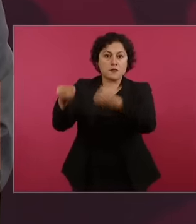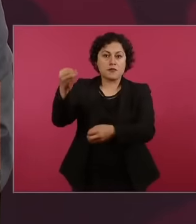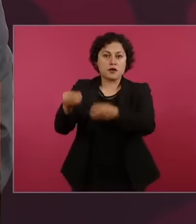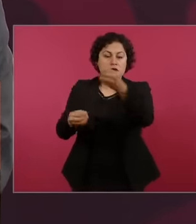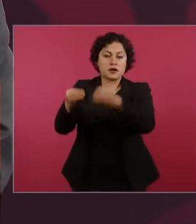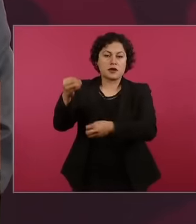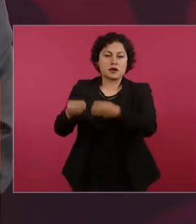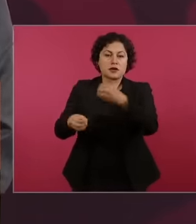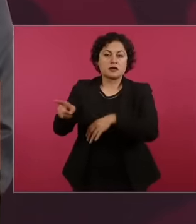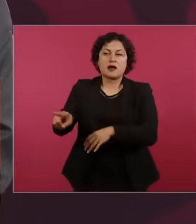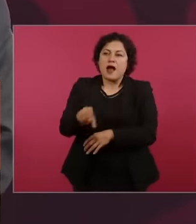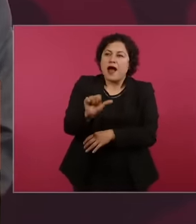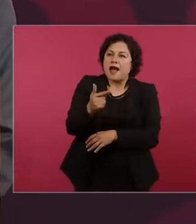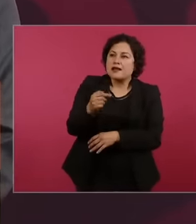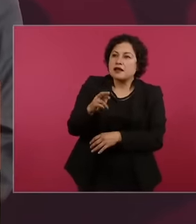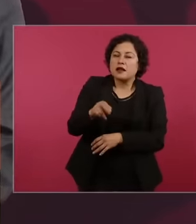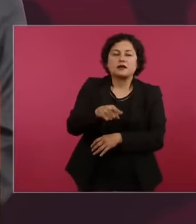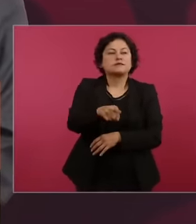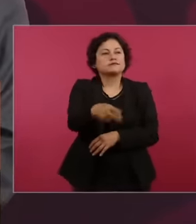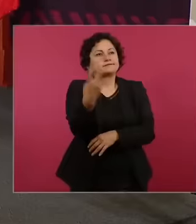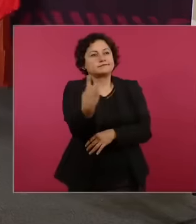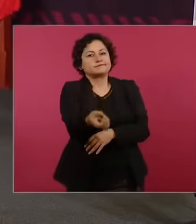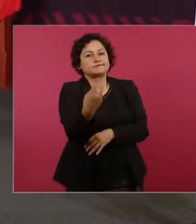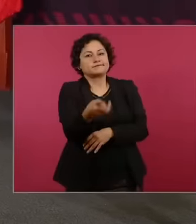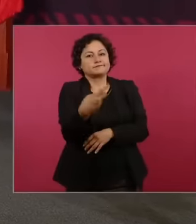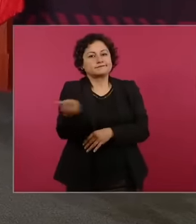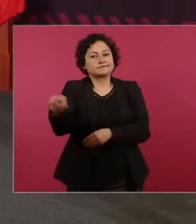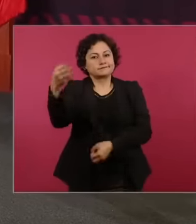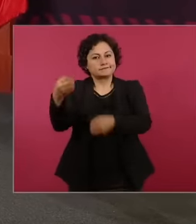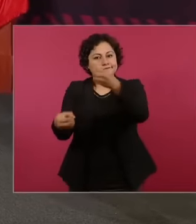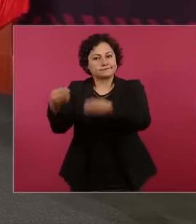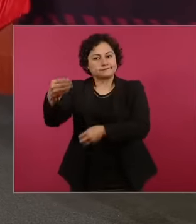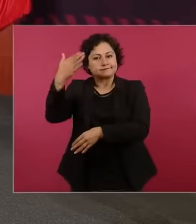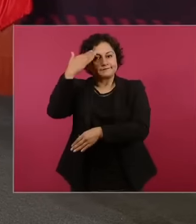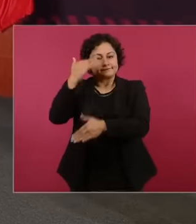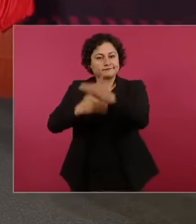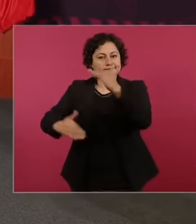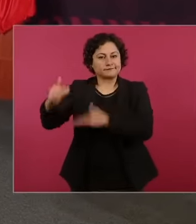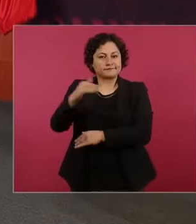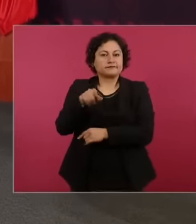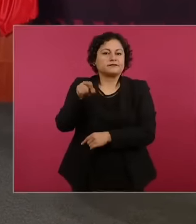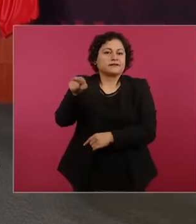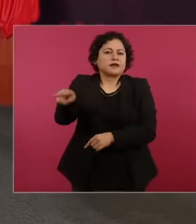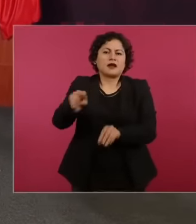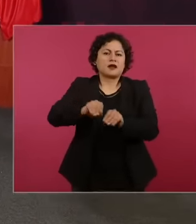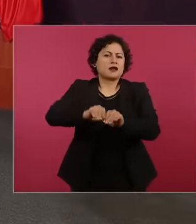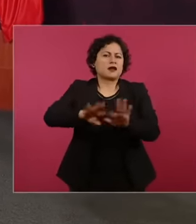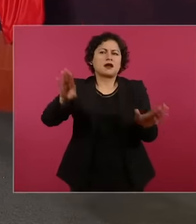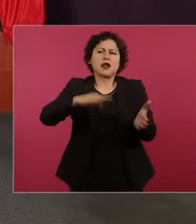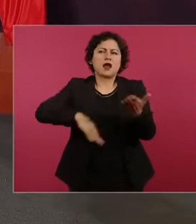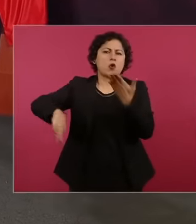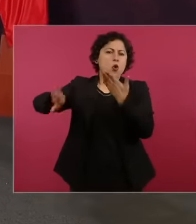Aguilar Morales, yes, he is openly against us, he belongs to a